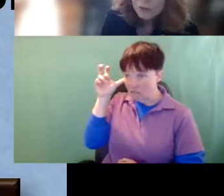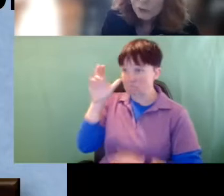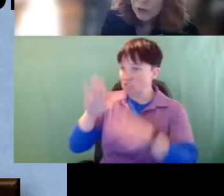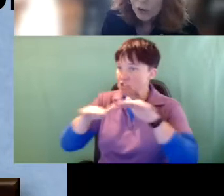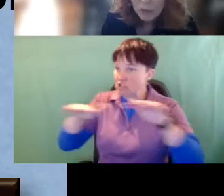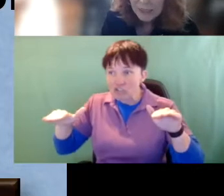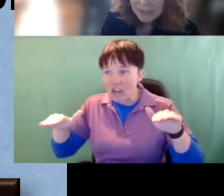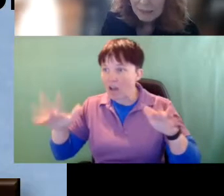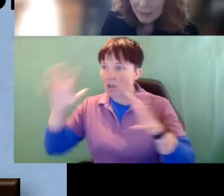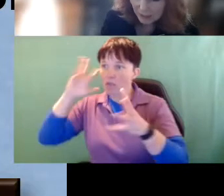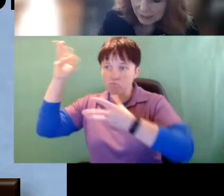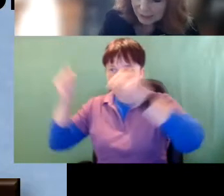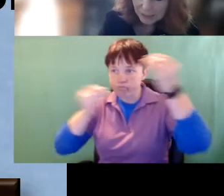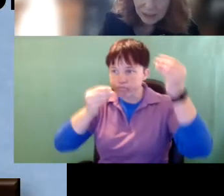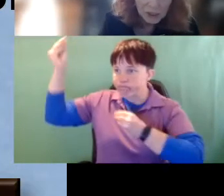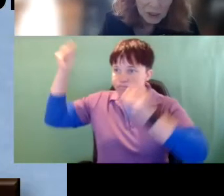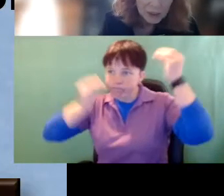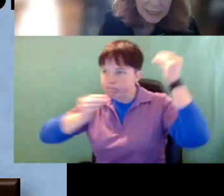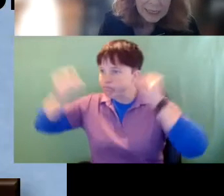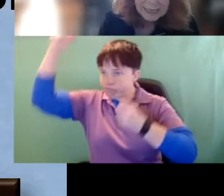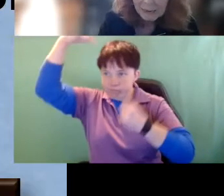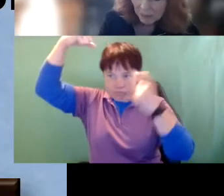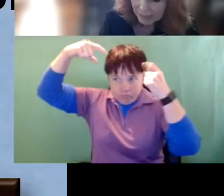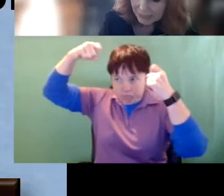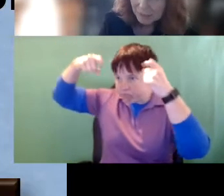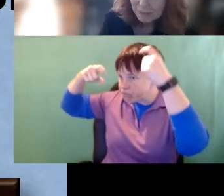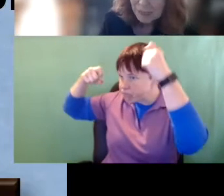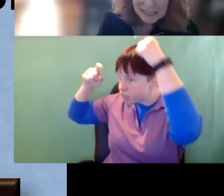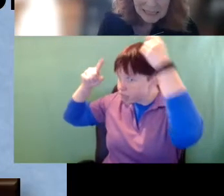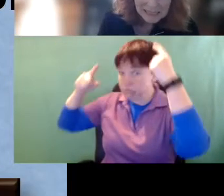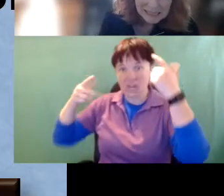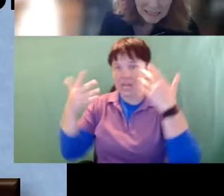natural flow isn't there. It doesn't occur. It might come in pieces. It's incomplete.